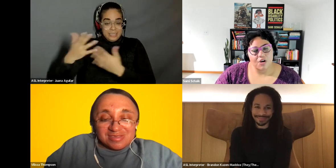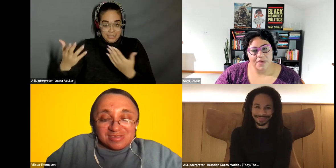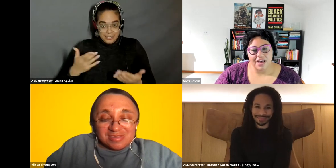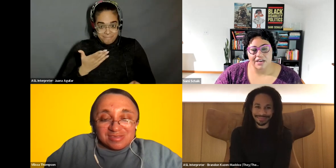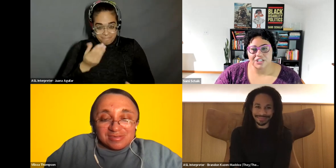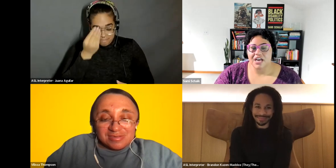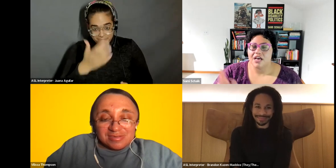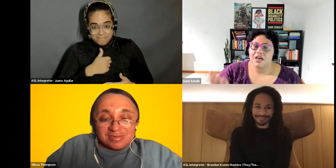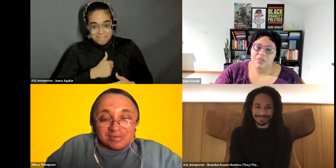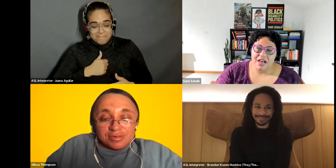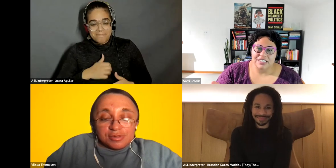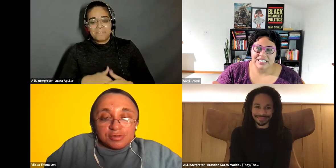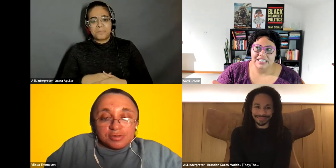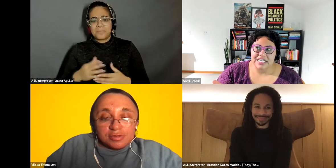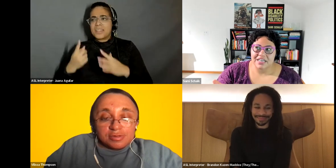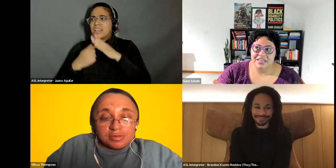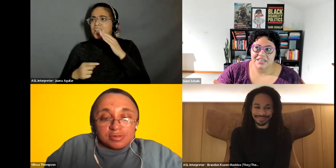Sami Schalk: Oh, my gosh! Black autistic